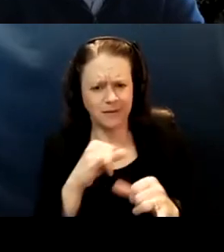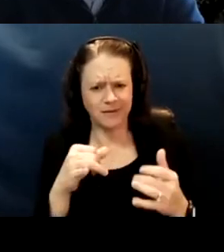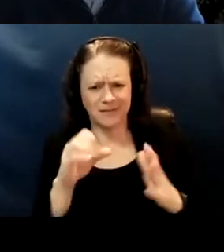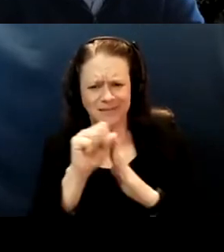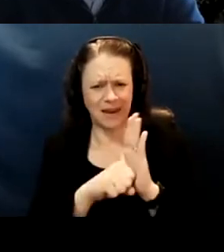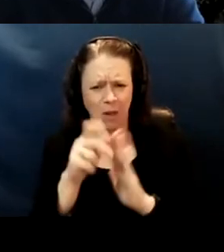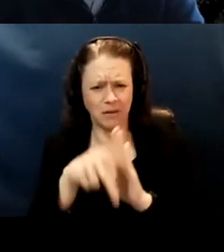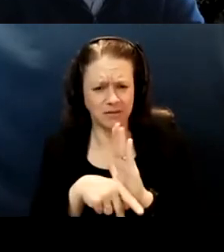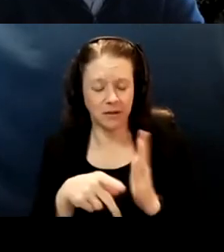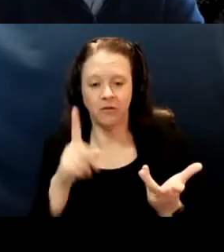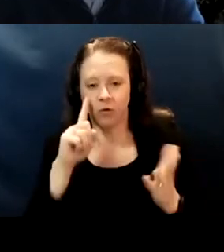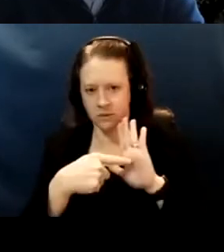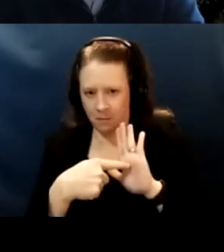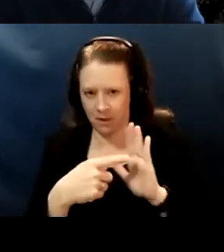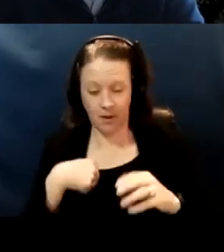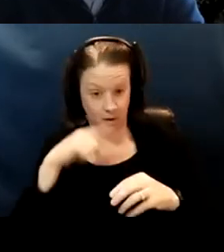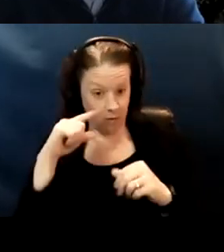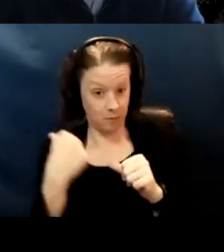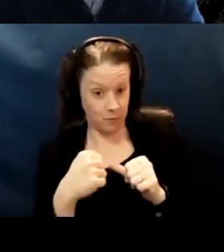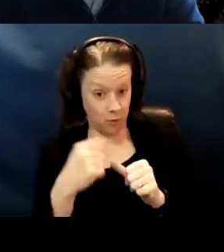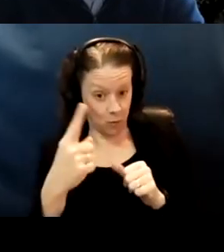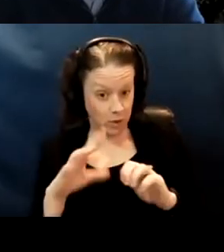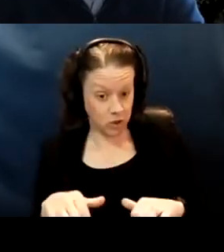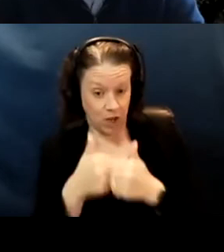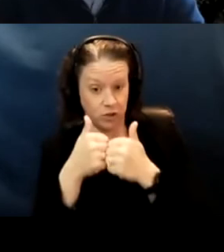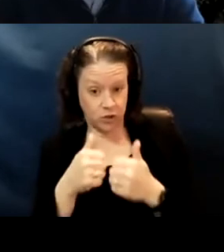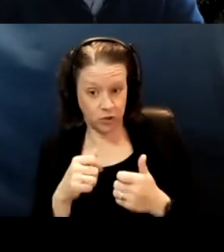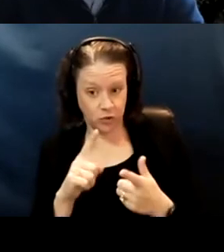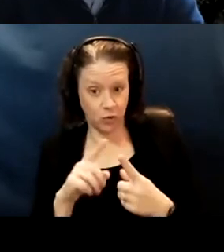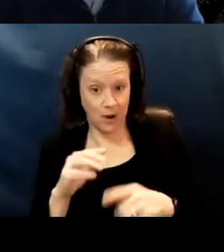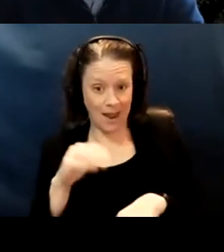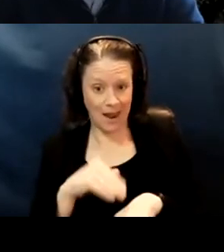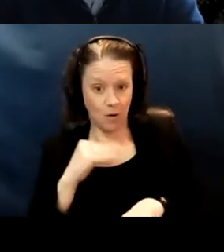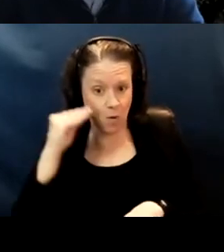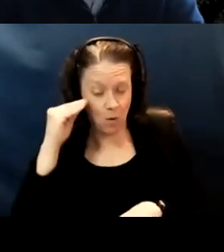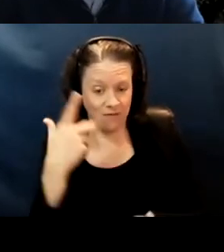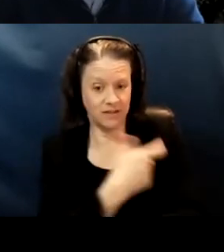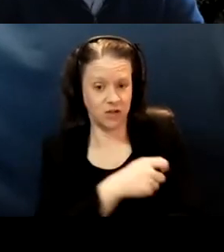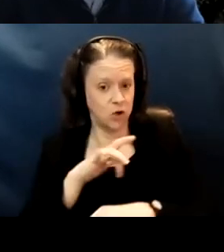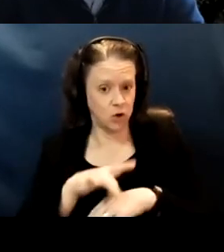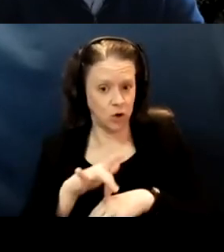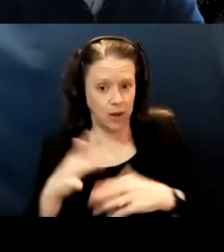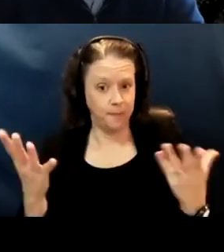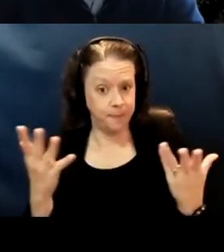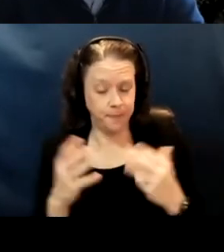I remember one of the challenges to the home, the at home vaccinations early on was this notion